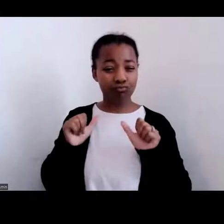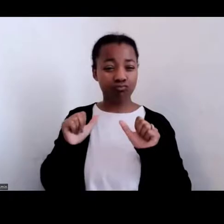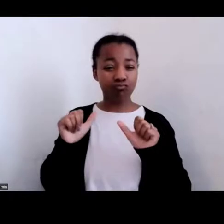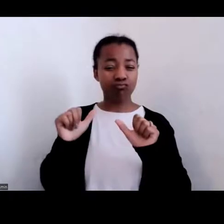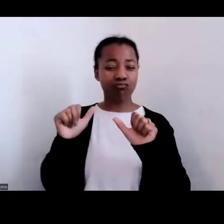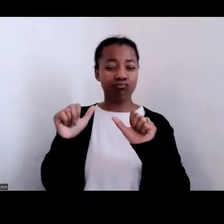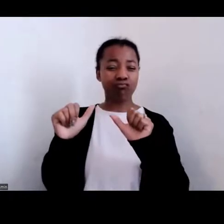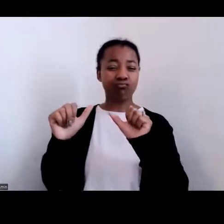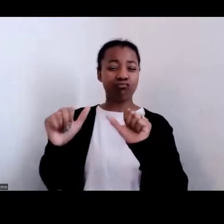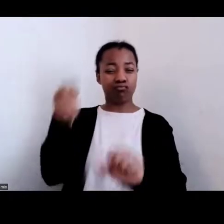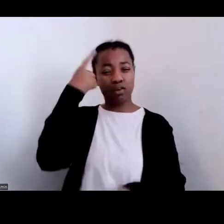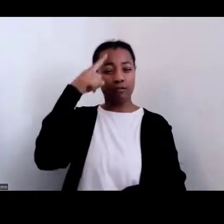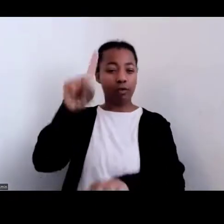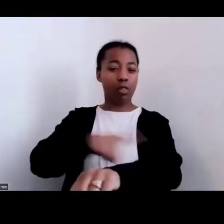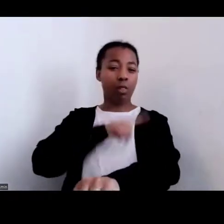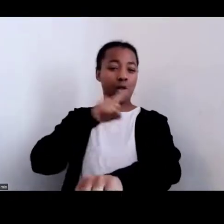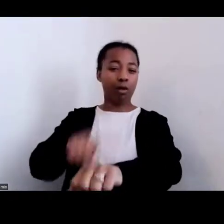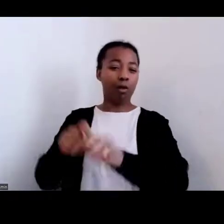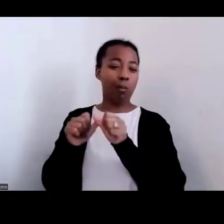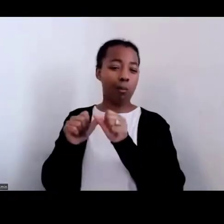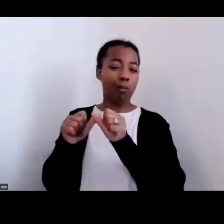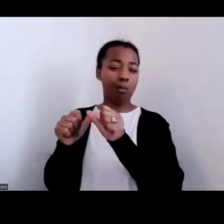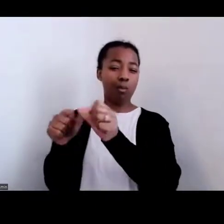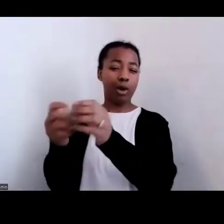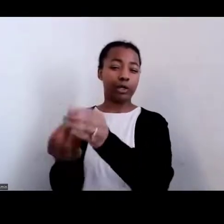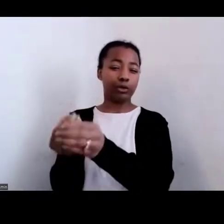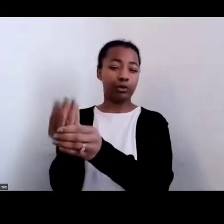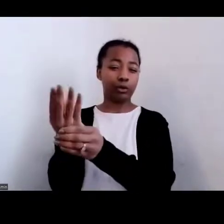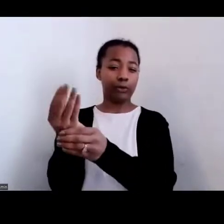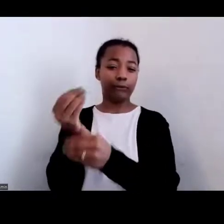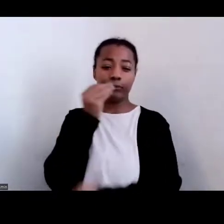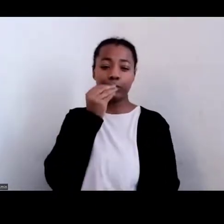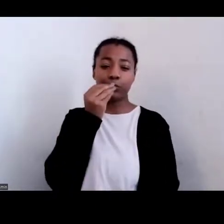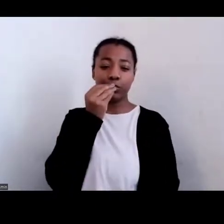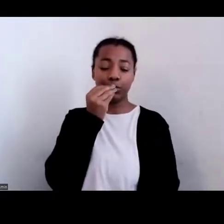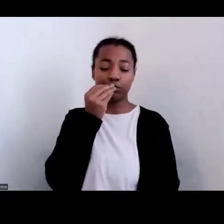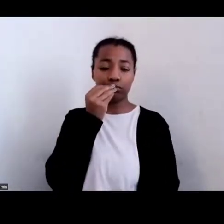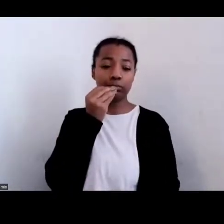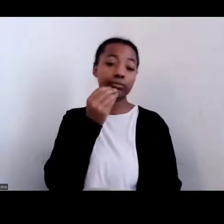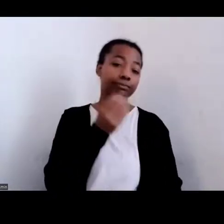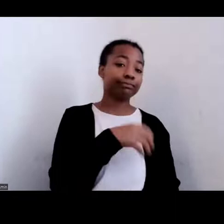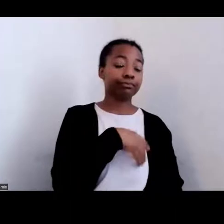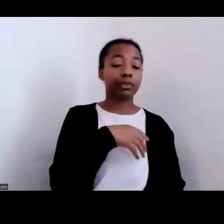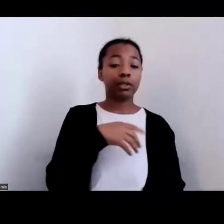to grow his own food, some of the foods that were familiar to him in Trinidad and Tobago.